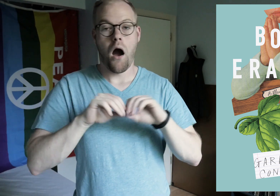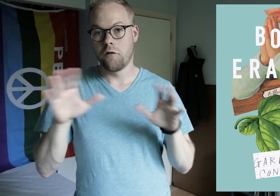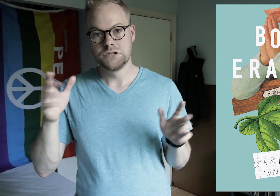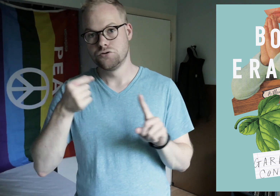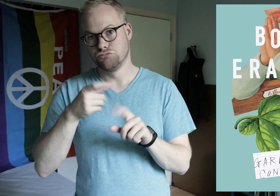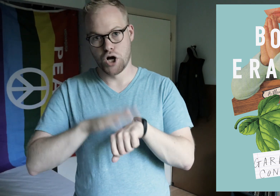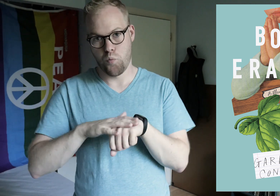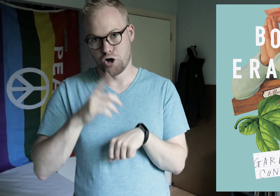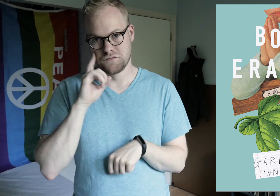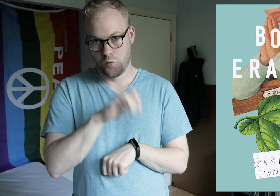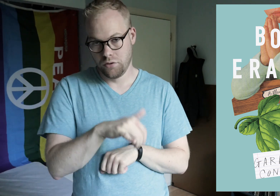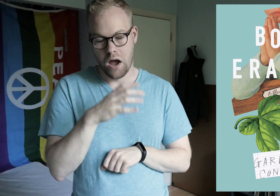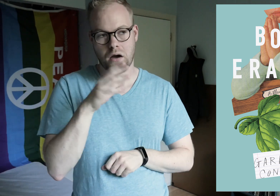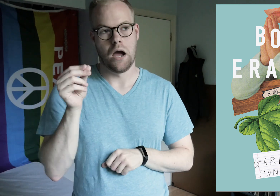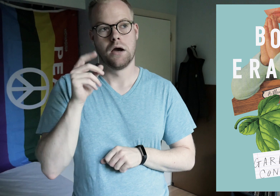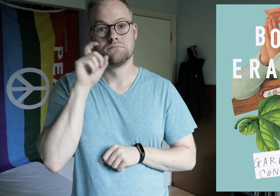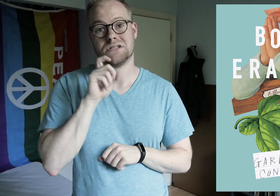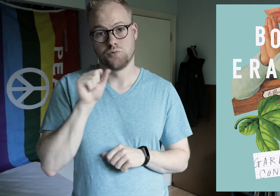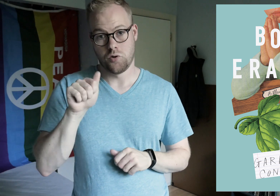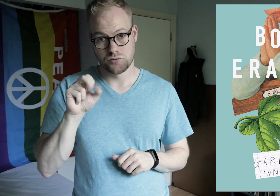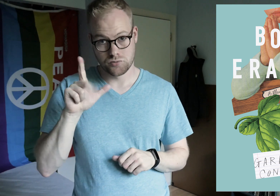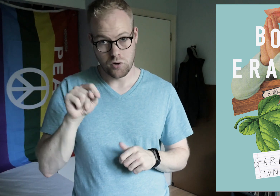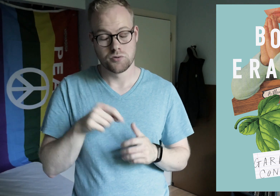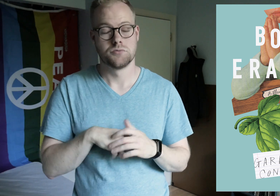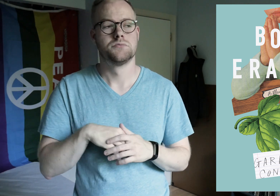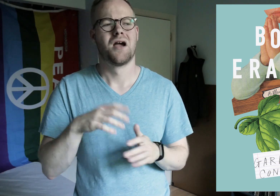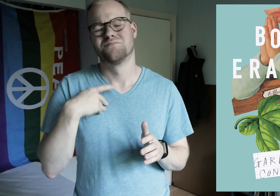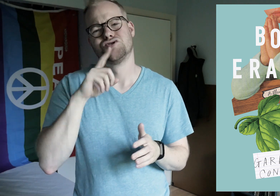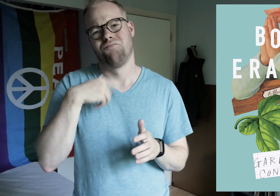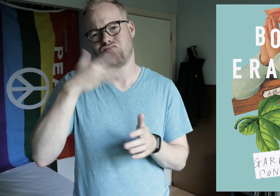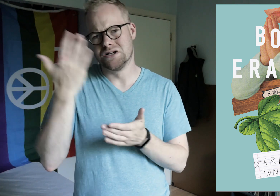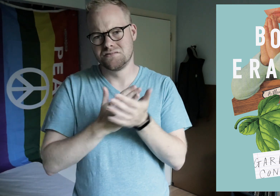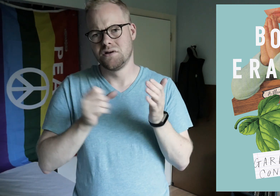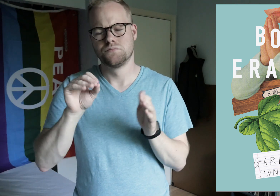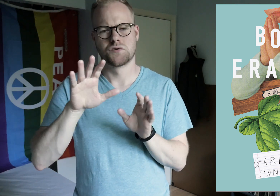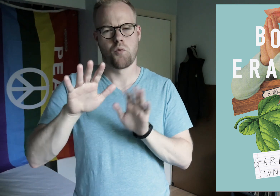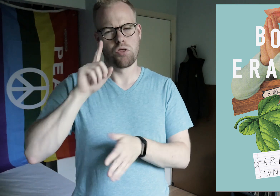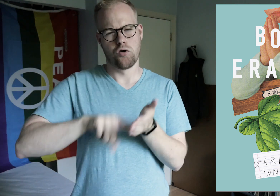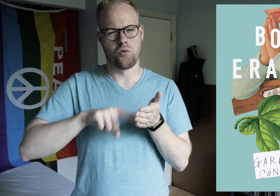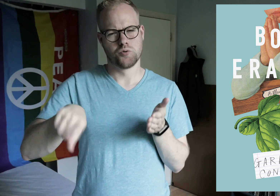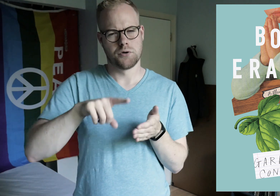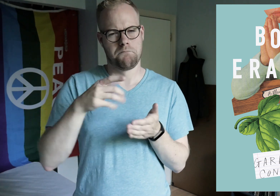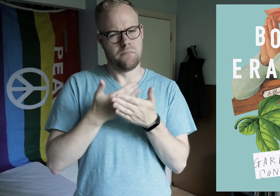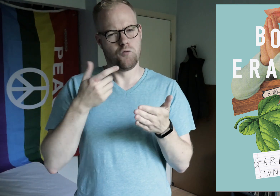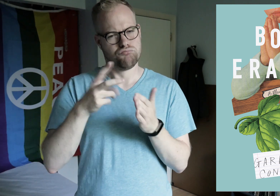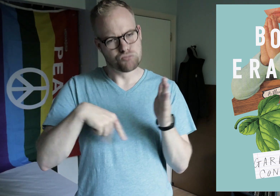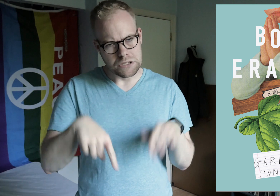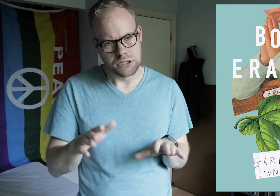Obviously, trigger warnings for that, and sexual assault. I’m sure I’m forgetting some, so look up what they are before reading.